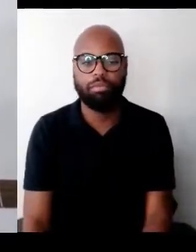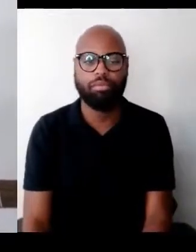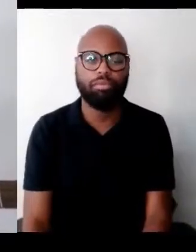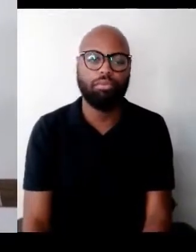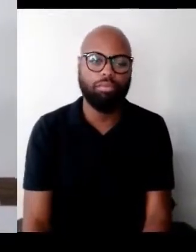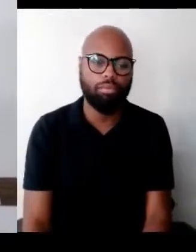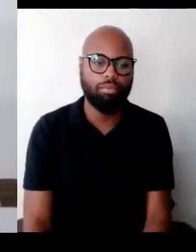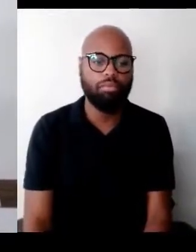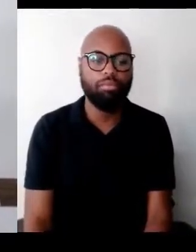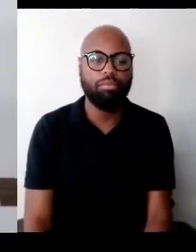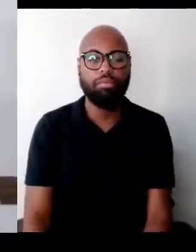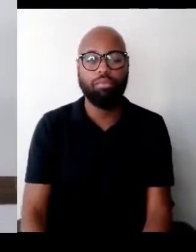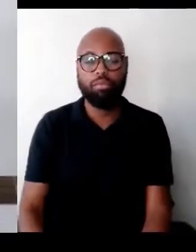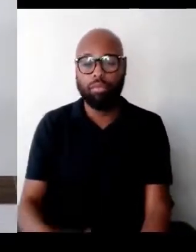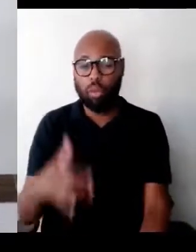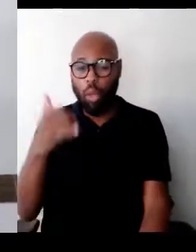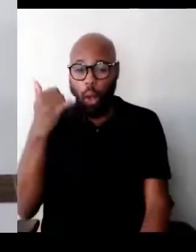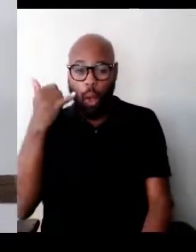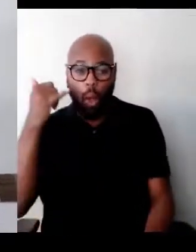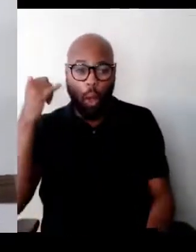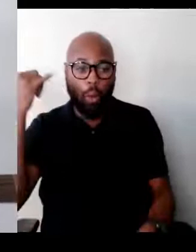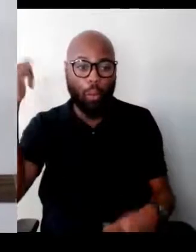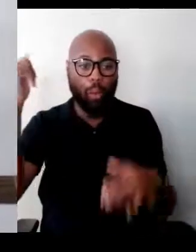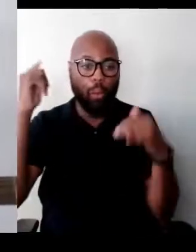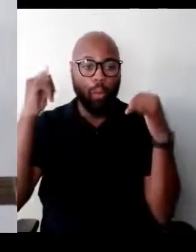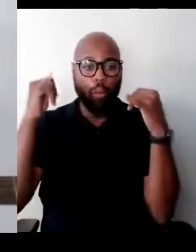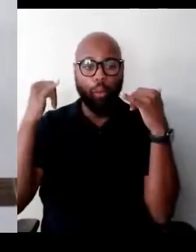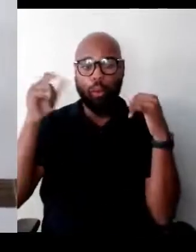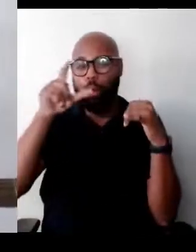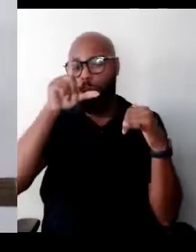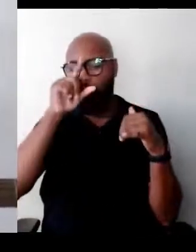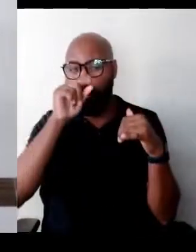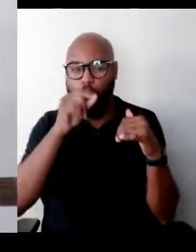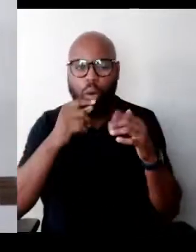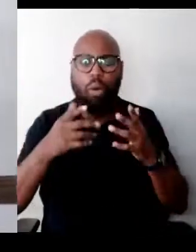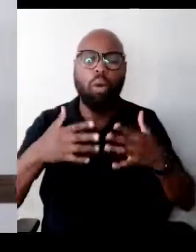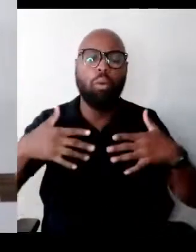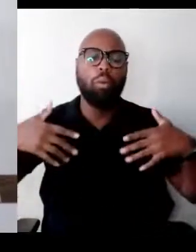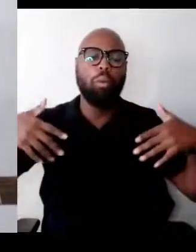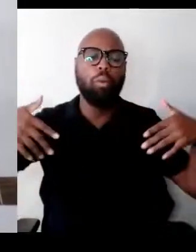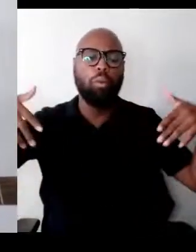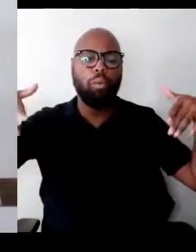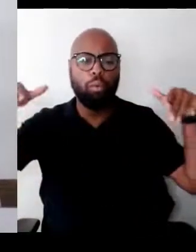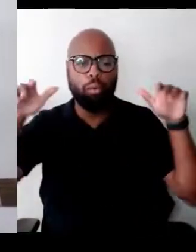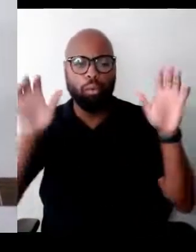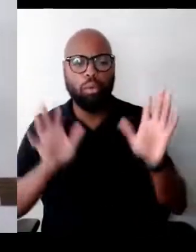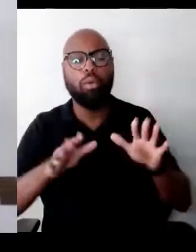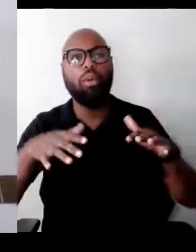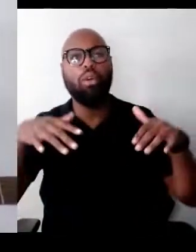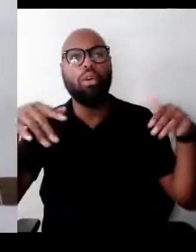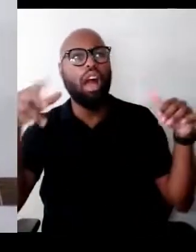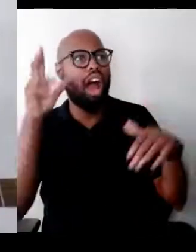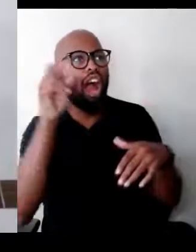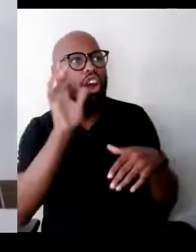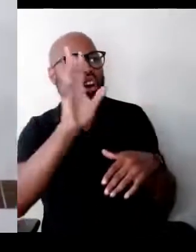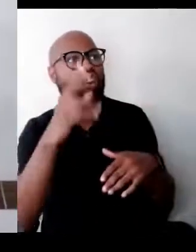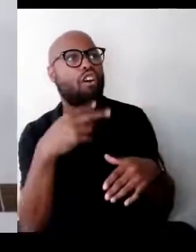Bright yellow bird opens her wings I hear your voice, it's your song she sings